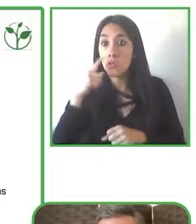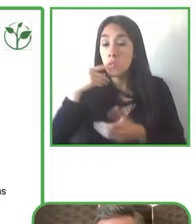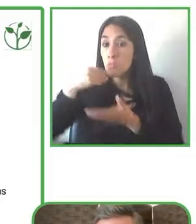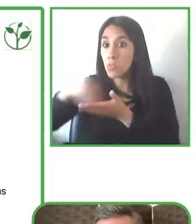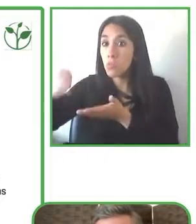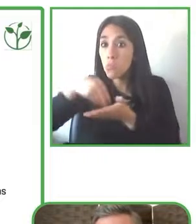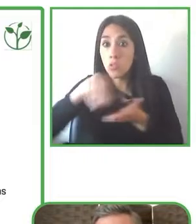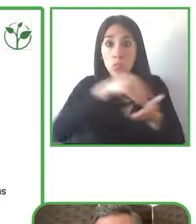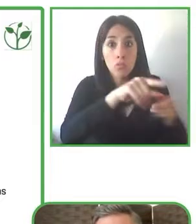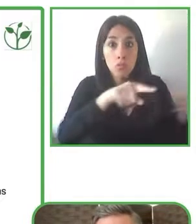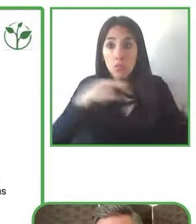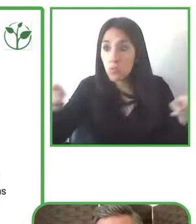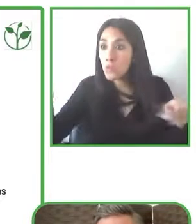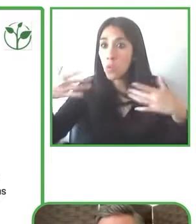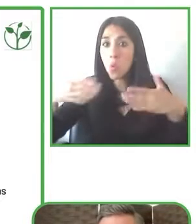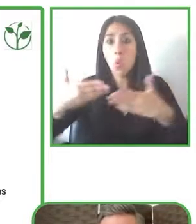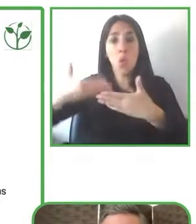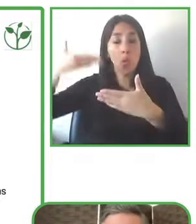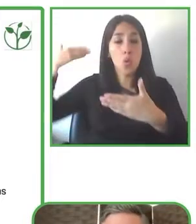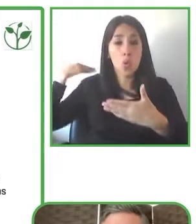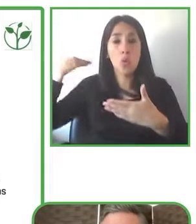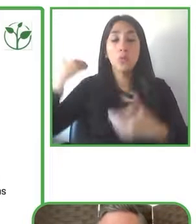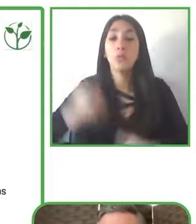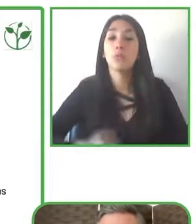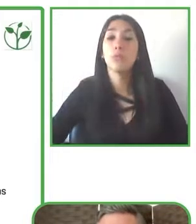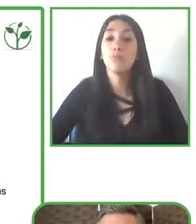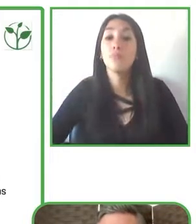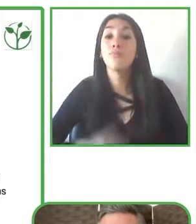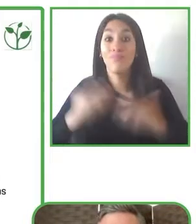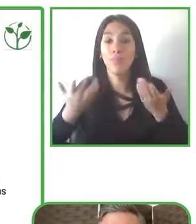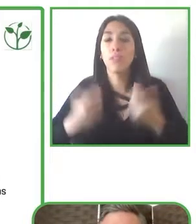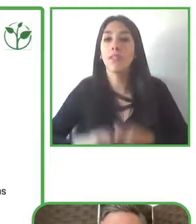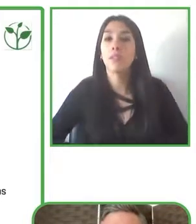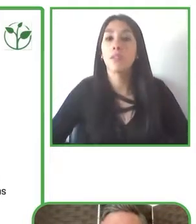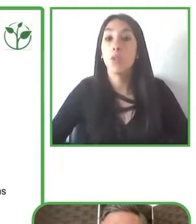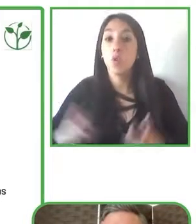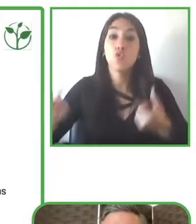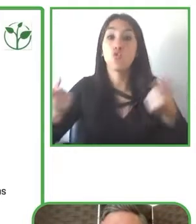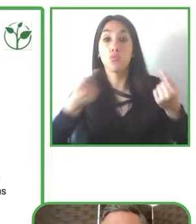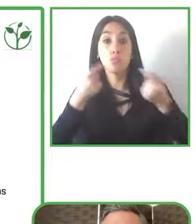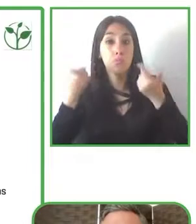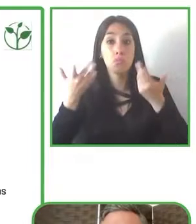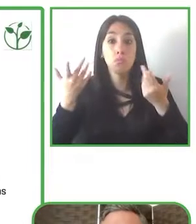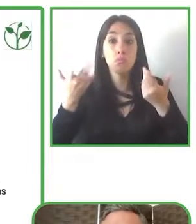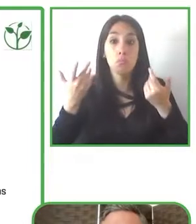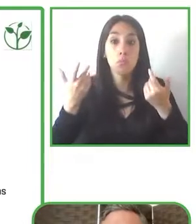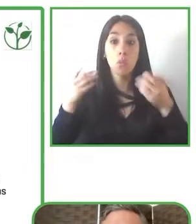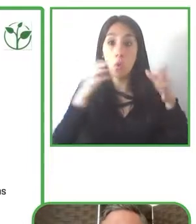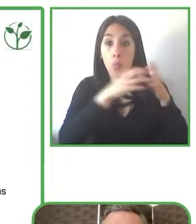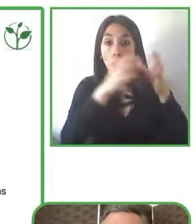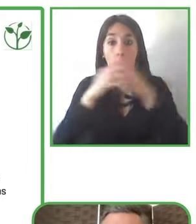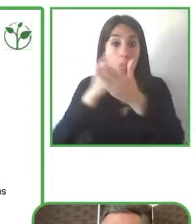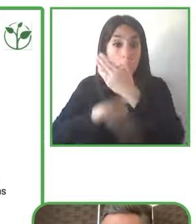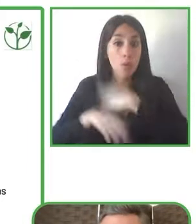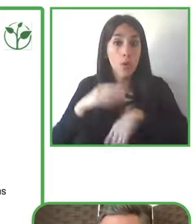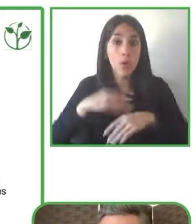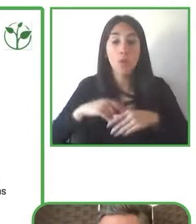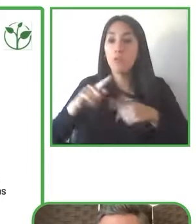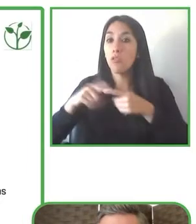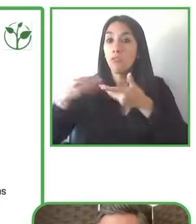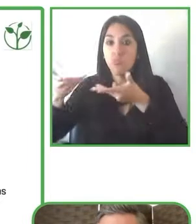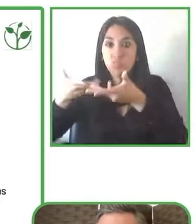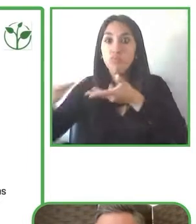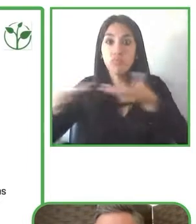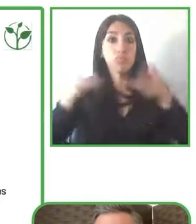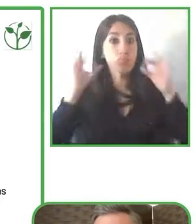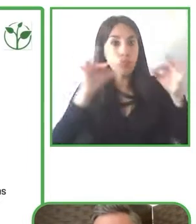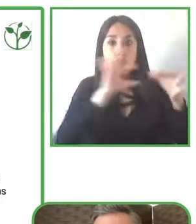organizations from around the world to create an accessibility guide for the hosts